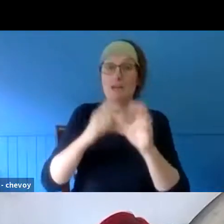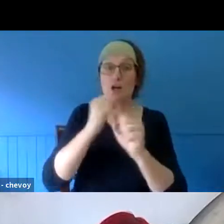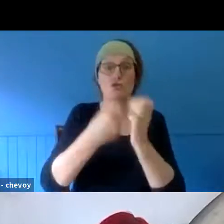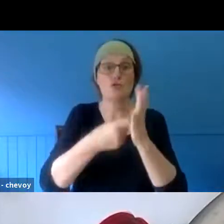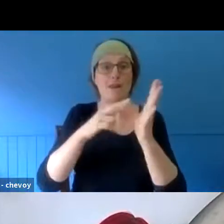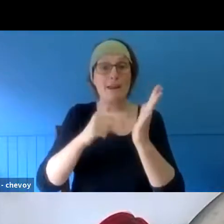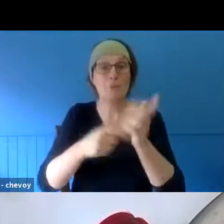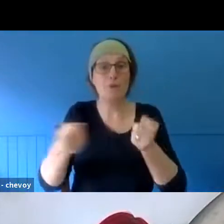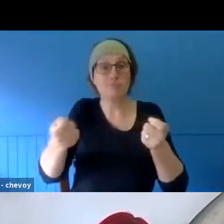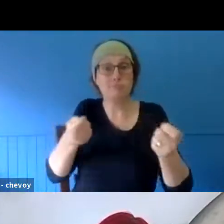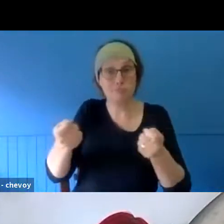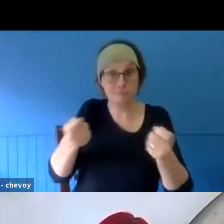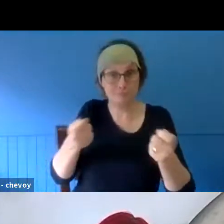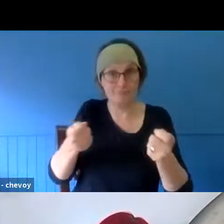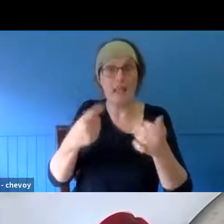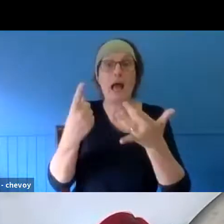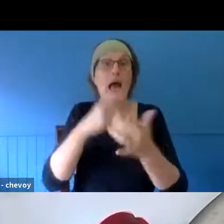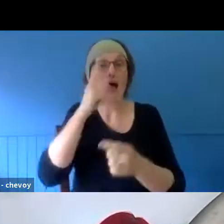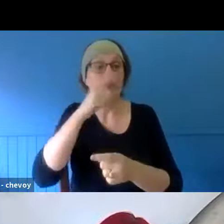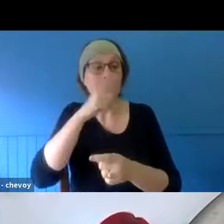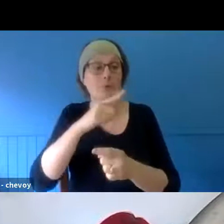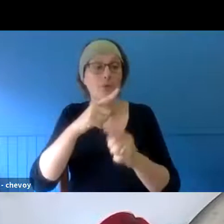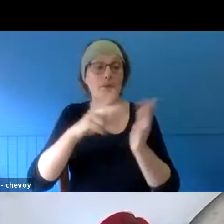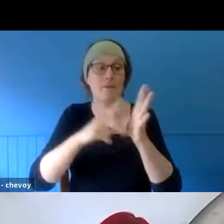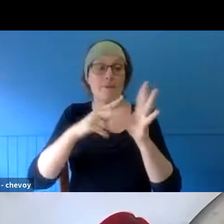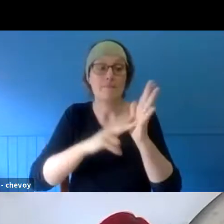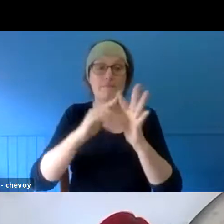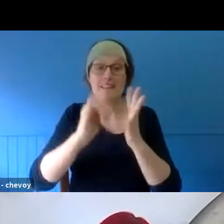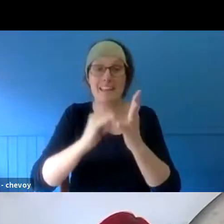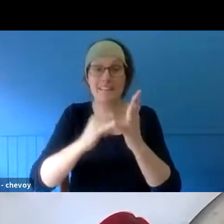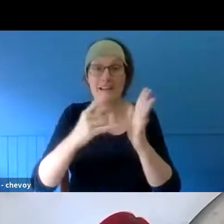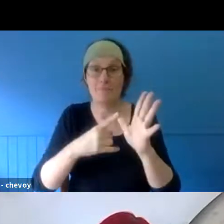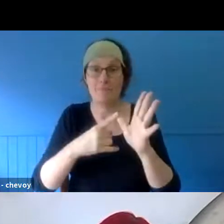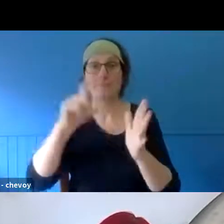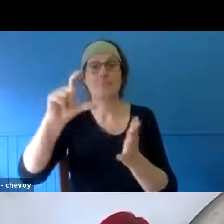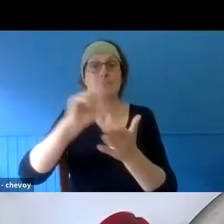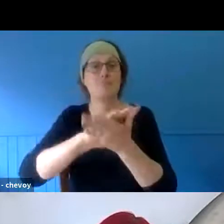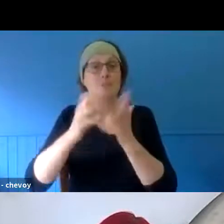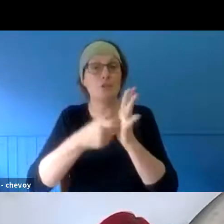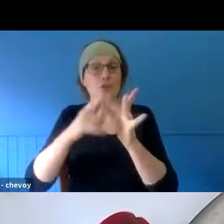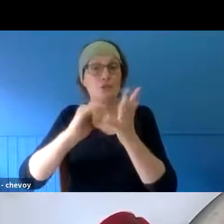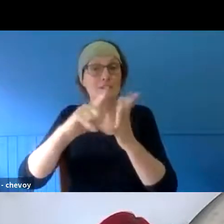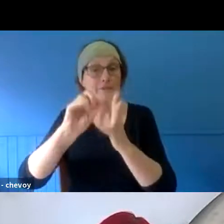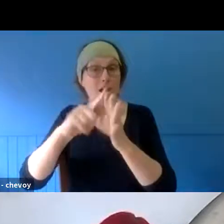Keenan, Christopher Cowles, and Mahony Maia Kiely. All of the information about our speakers and panellists for the entire series is